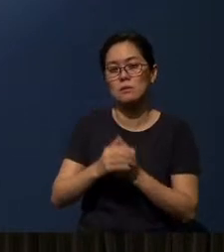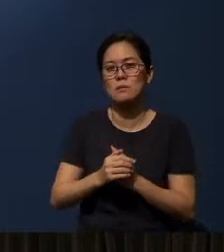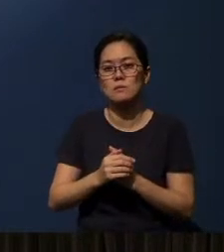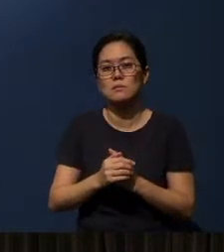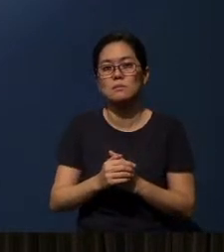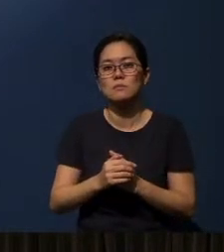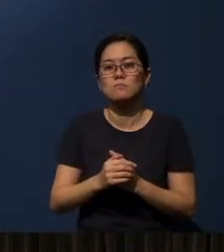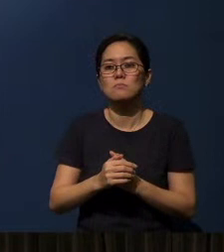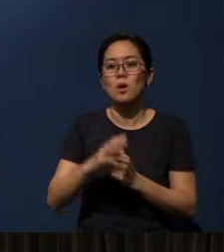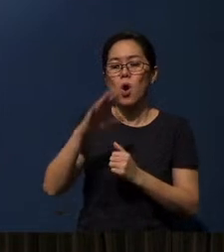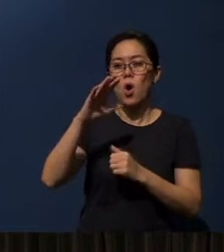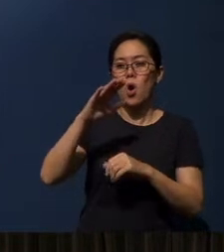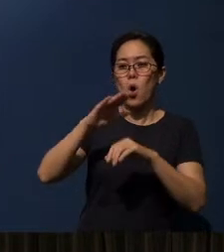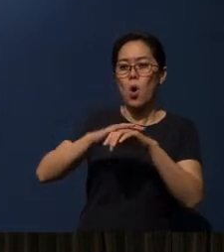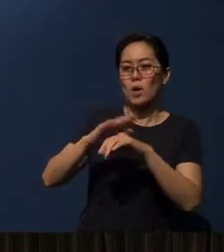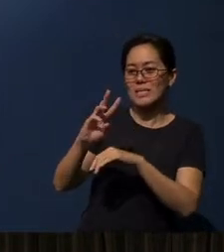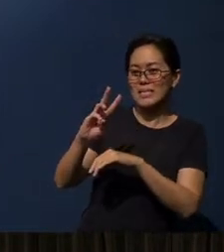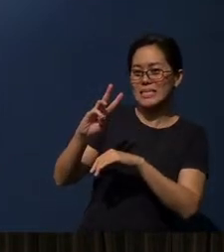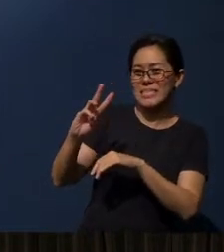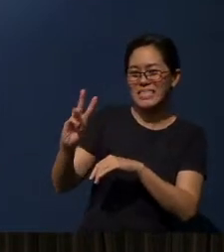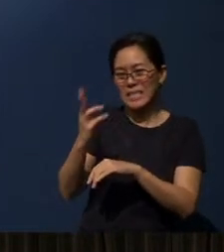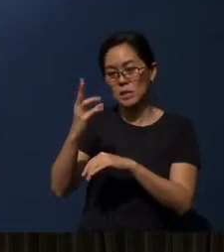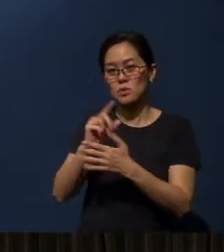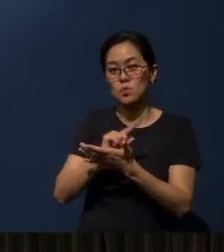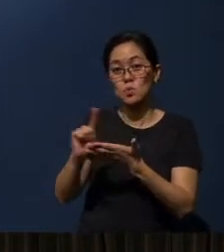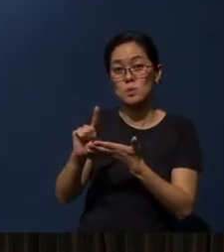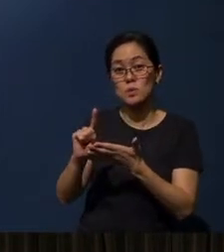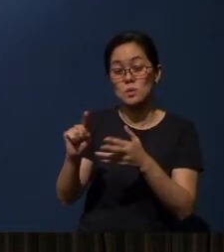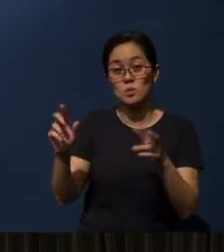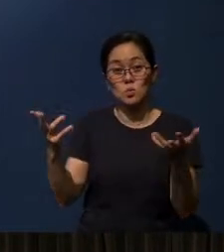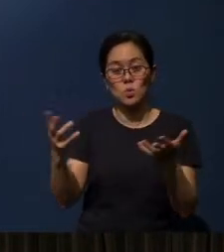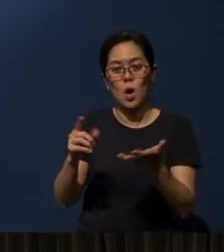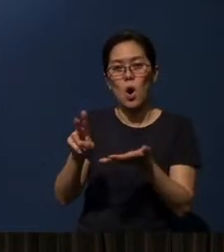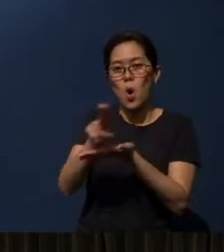And on the sixth week, which is the Holy Week, or Passion Week,